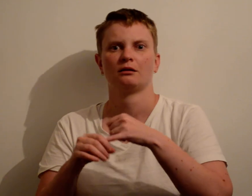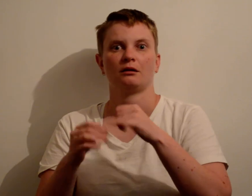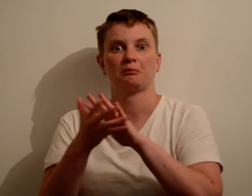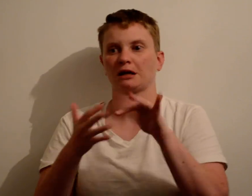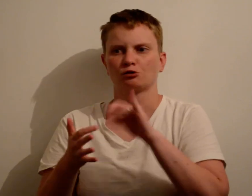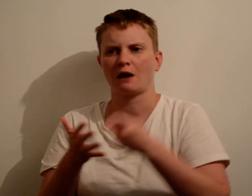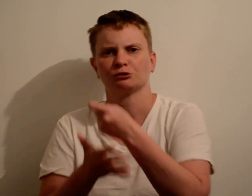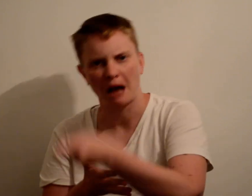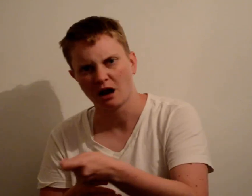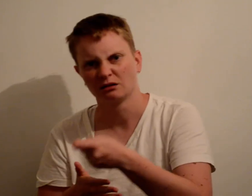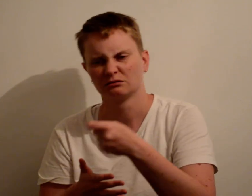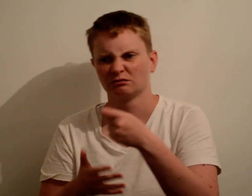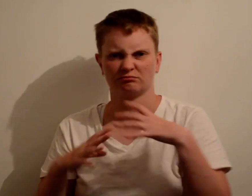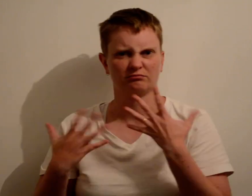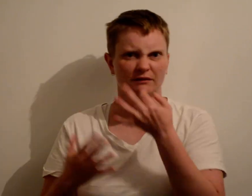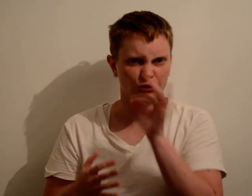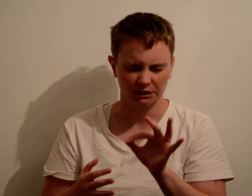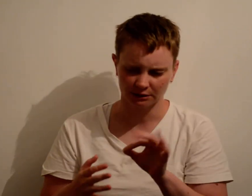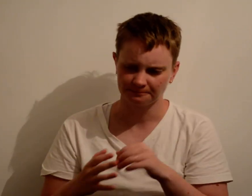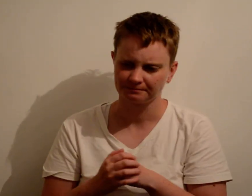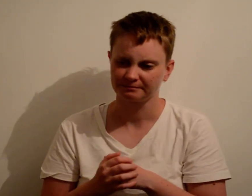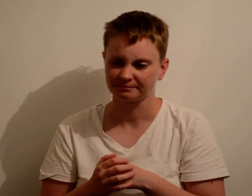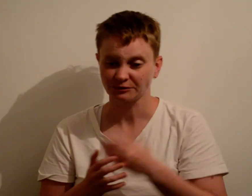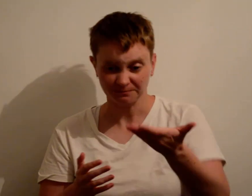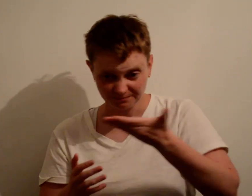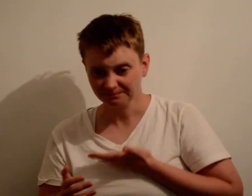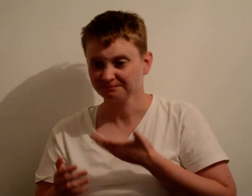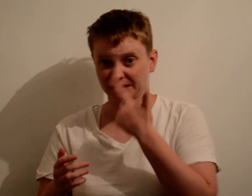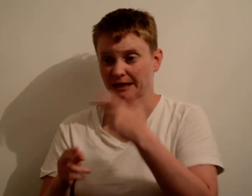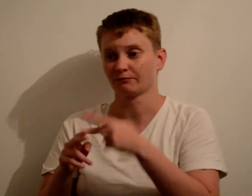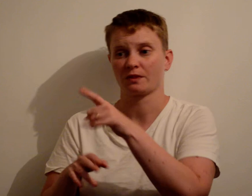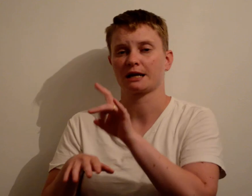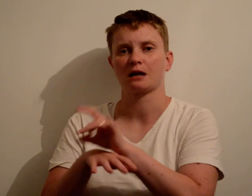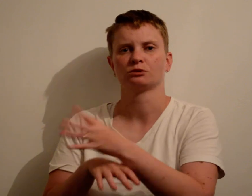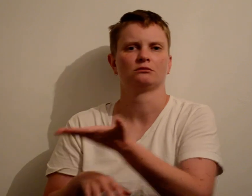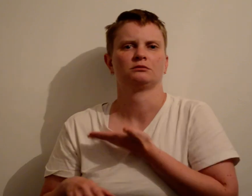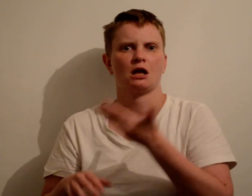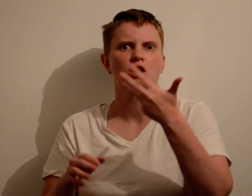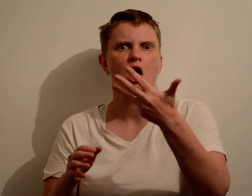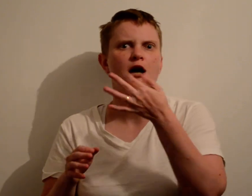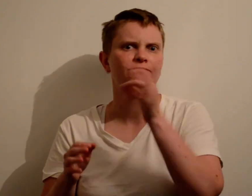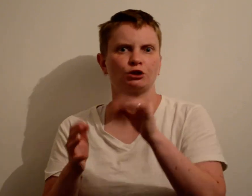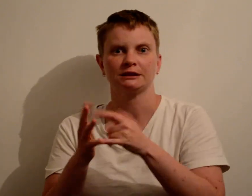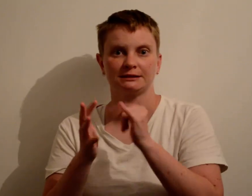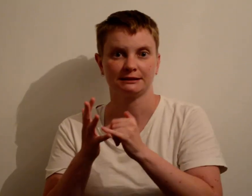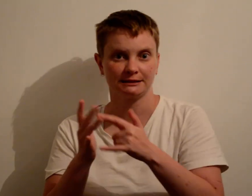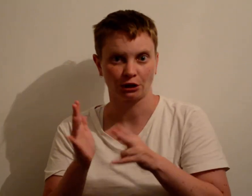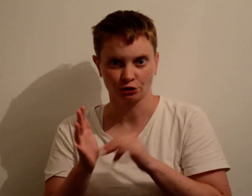and it means I don’t need to pay much of money, it’s like a free service. Once my GP gave me the referral letter to give my counsellor and I was given nine free sessions.